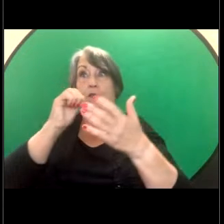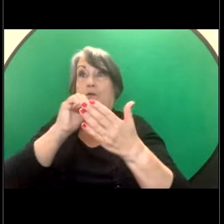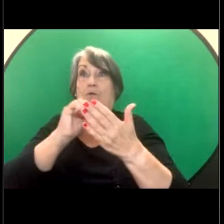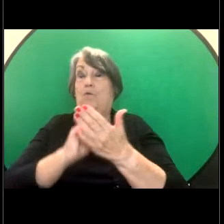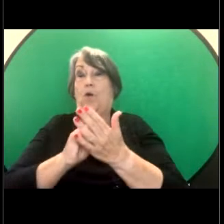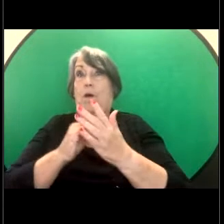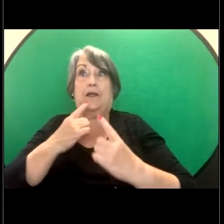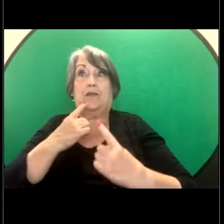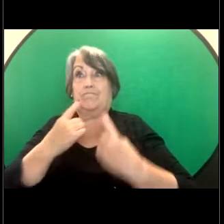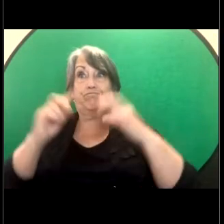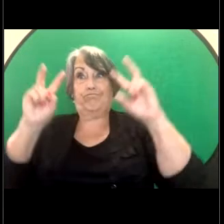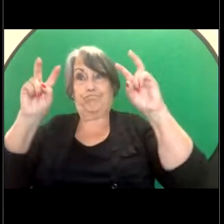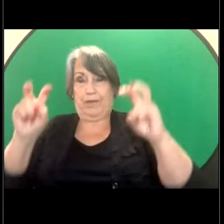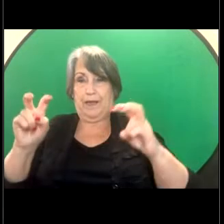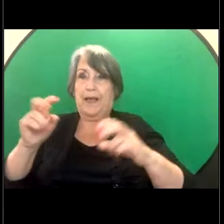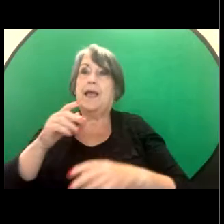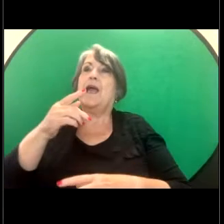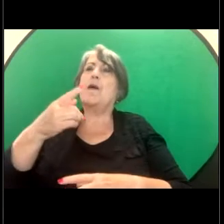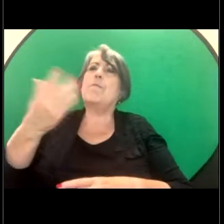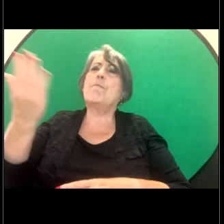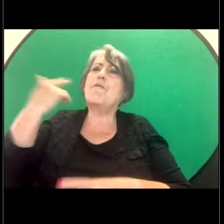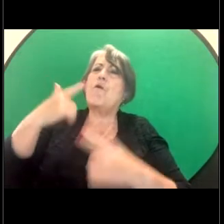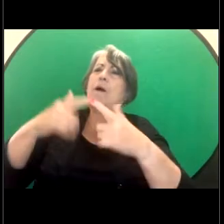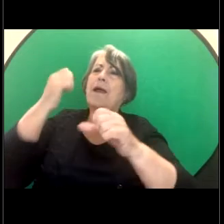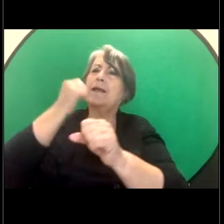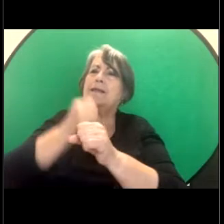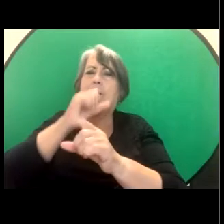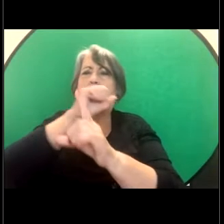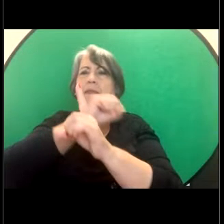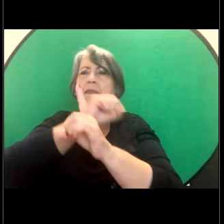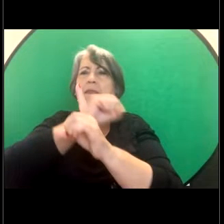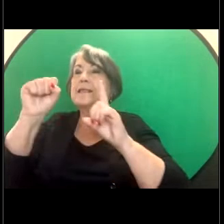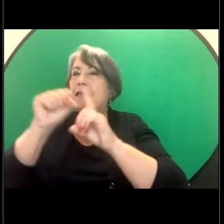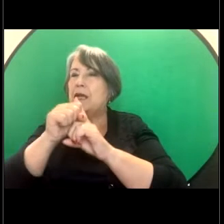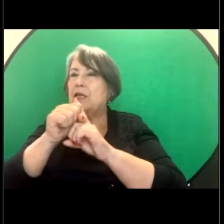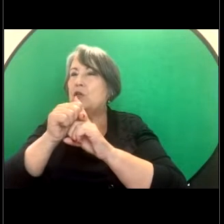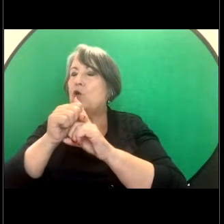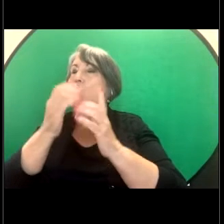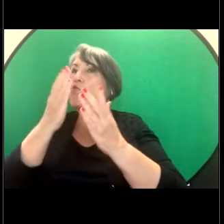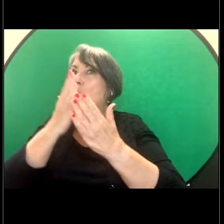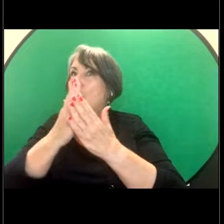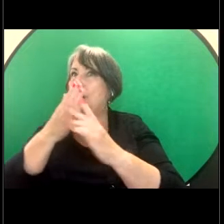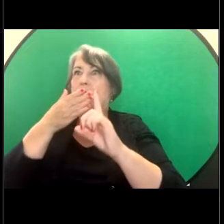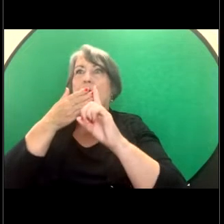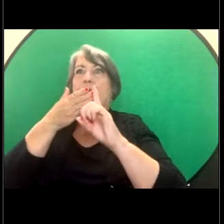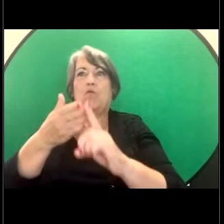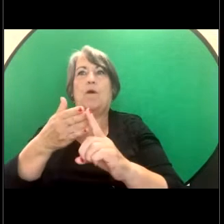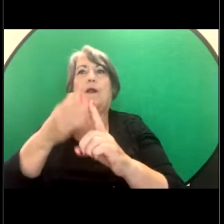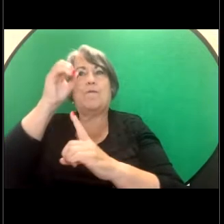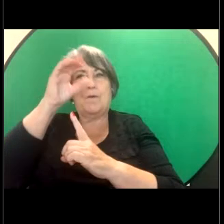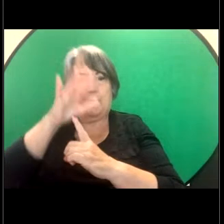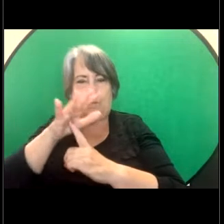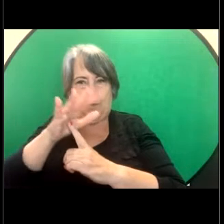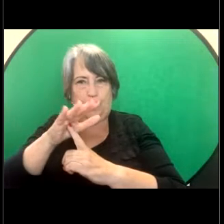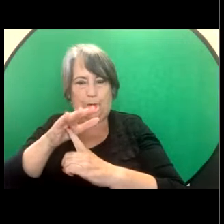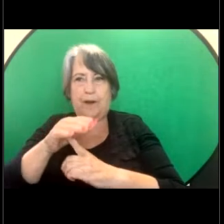in the previous example the circumstances are really relevant and in the context of a person